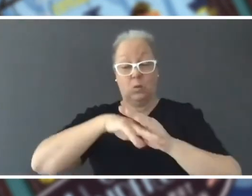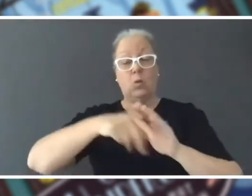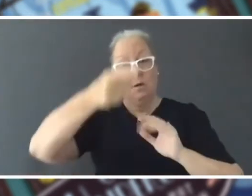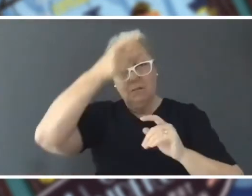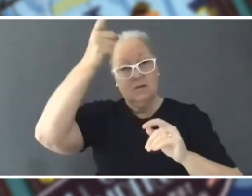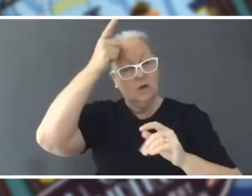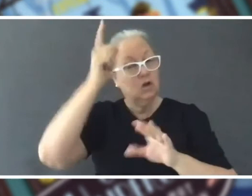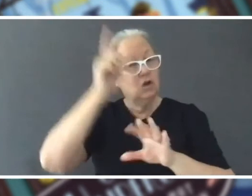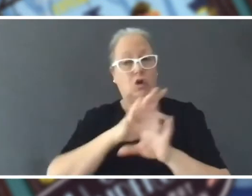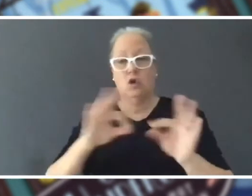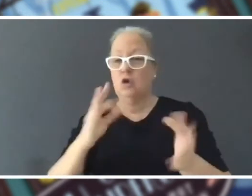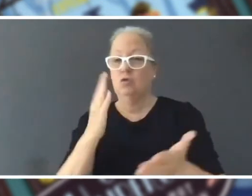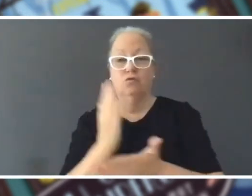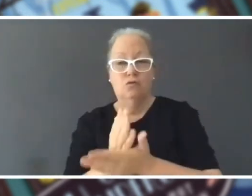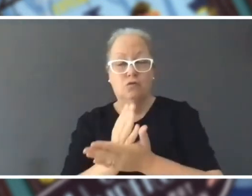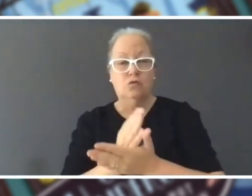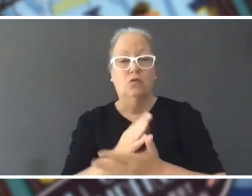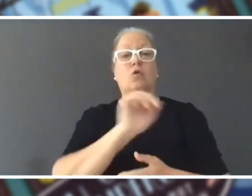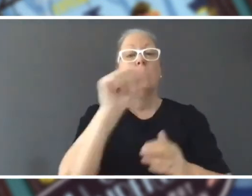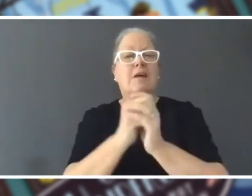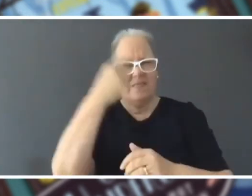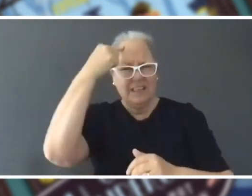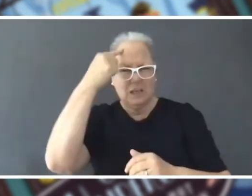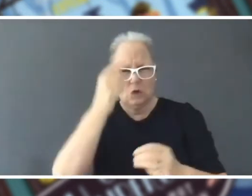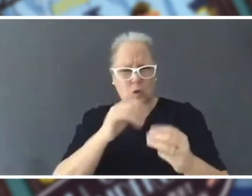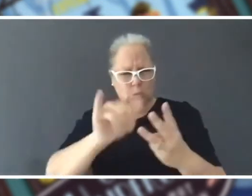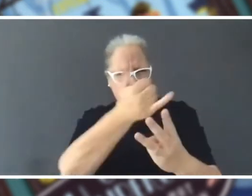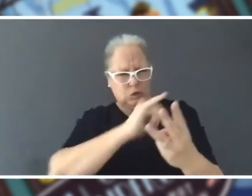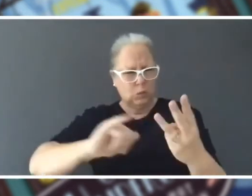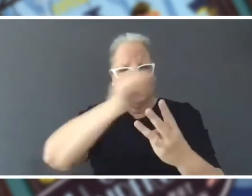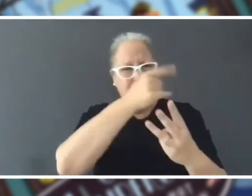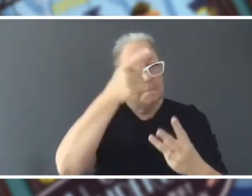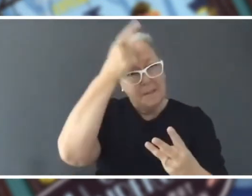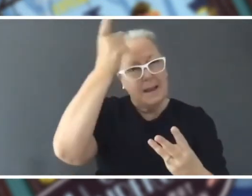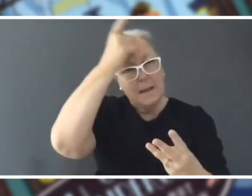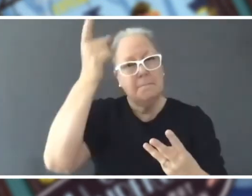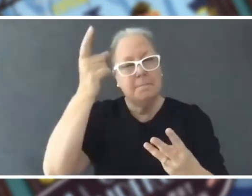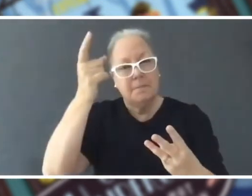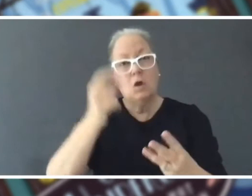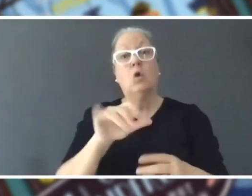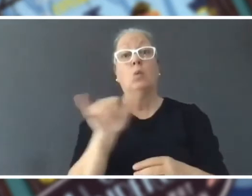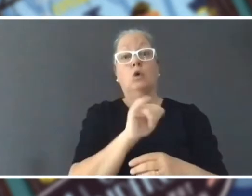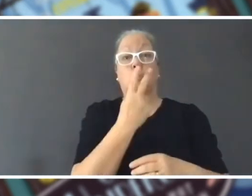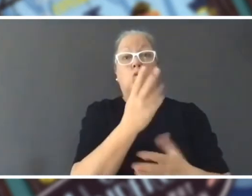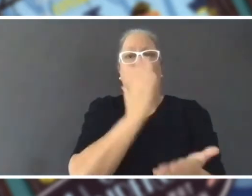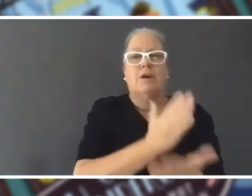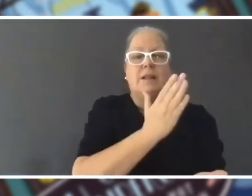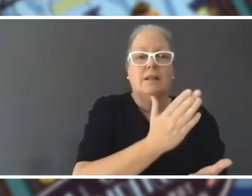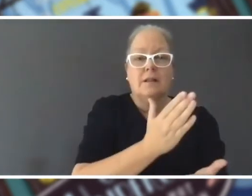have got to guess which one is the made-up story and which which two events are real and to trick them you make the two true